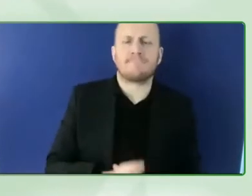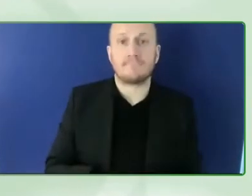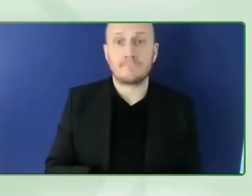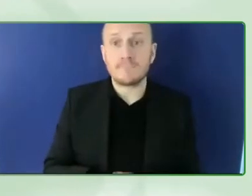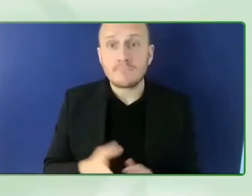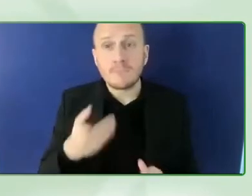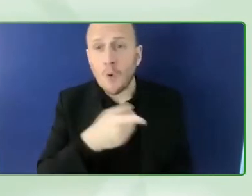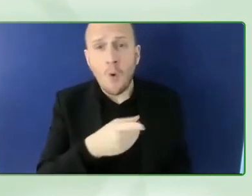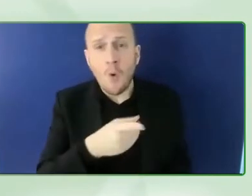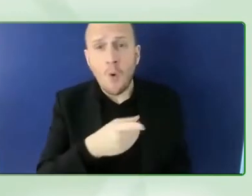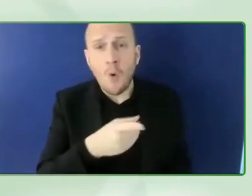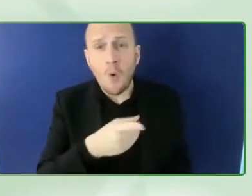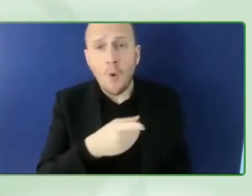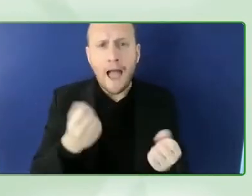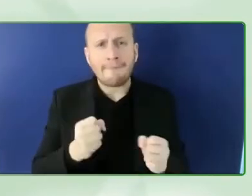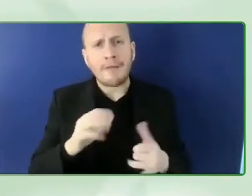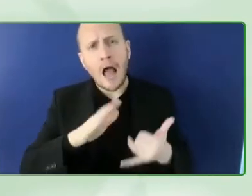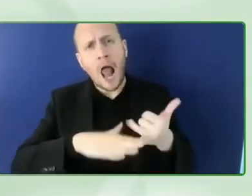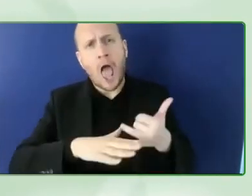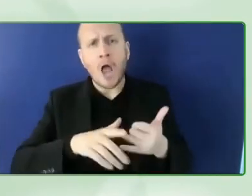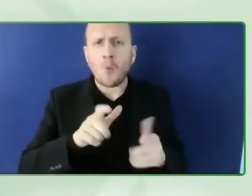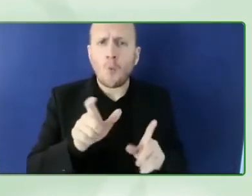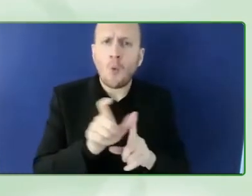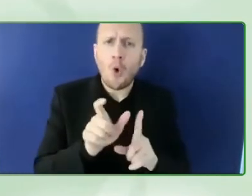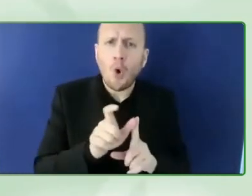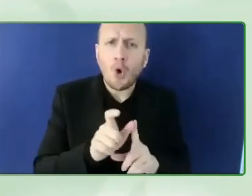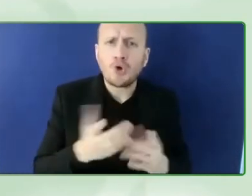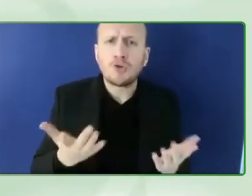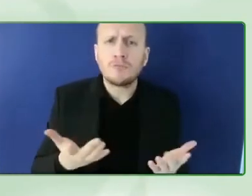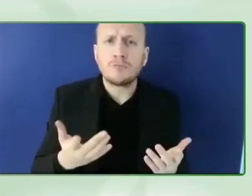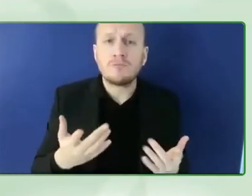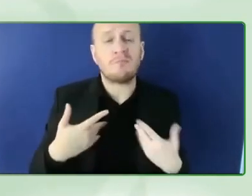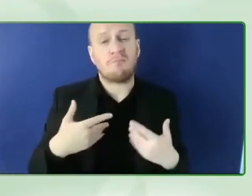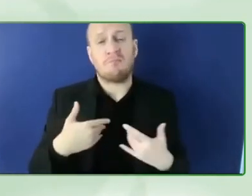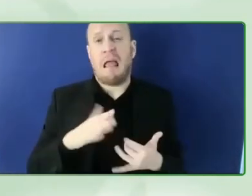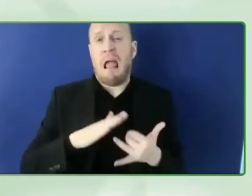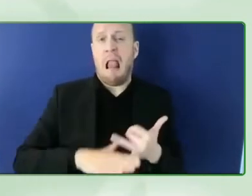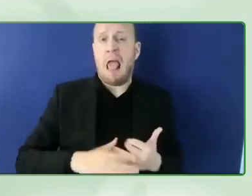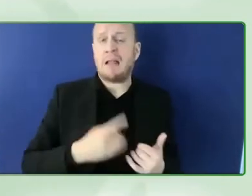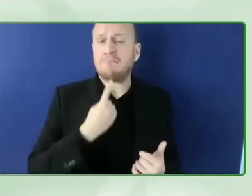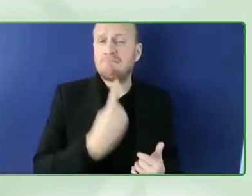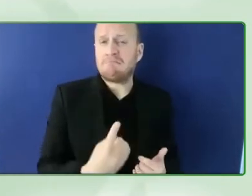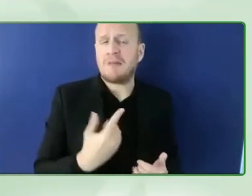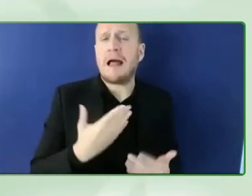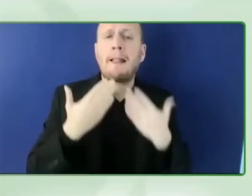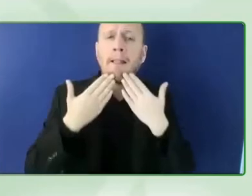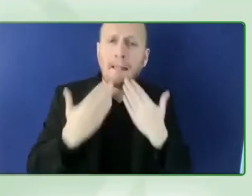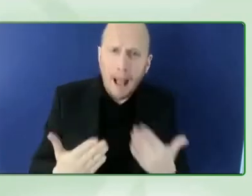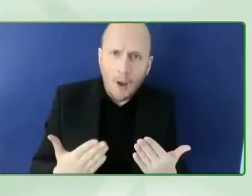to say i just want to thank you because uh we're gonna work also with the amazing new database